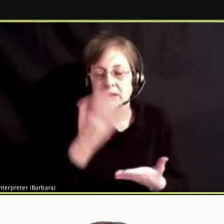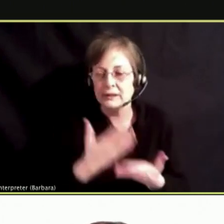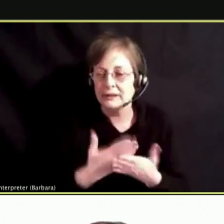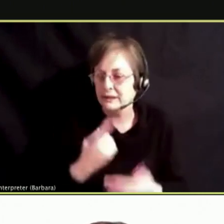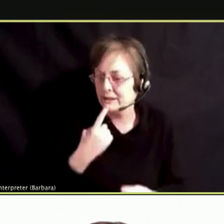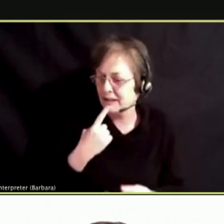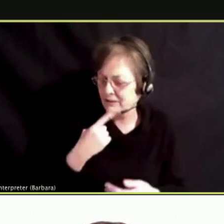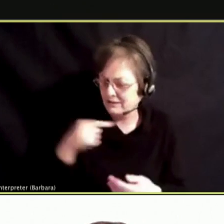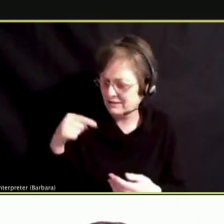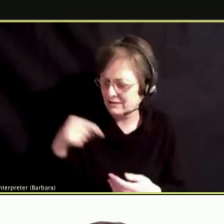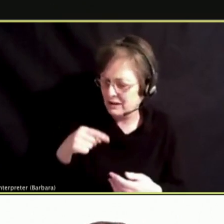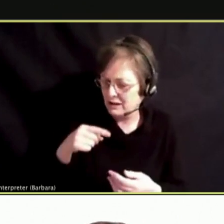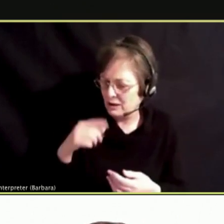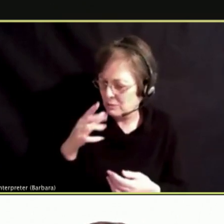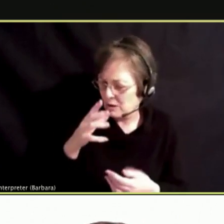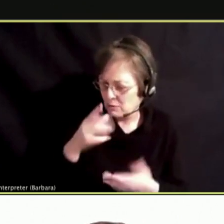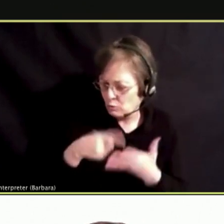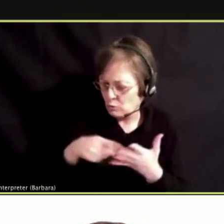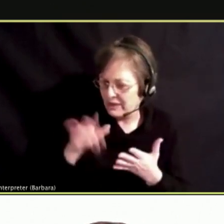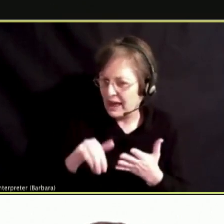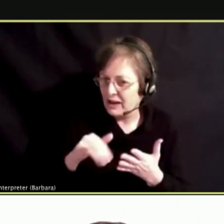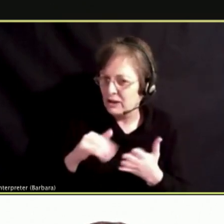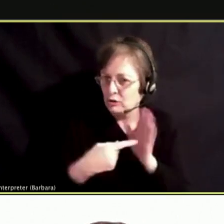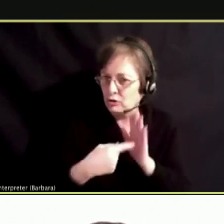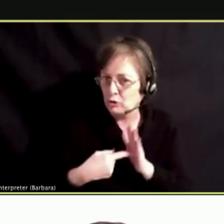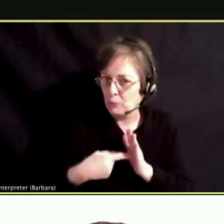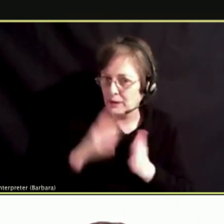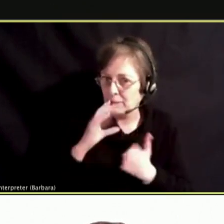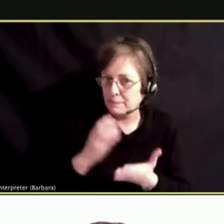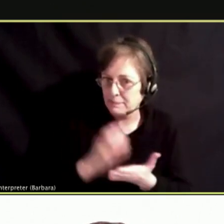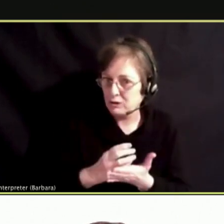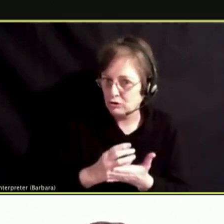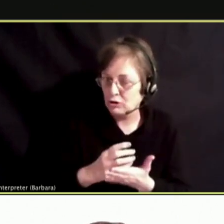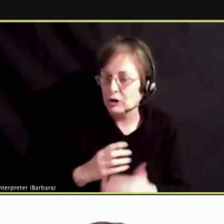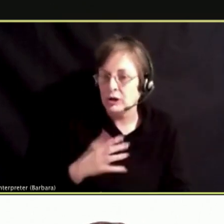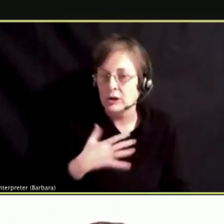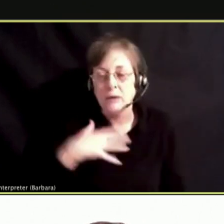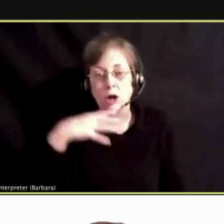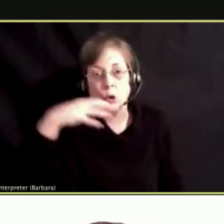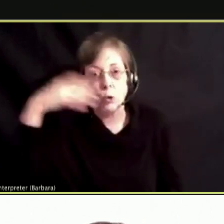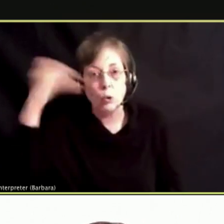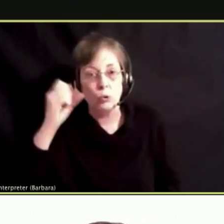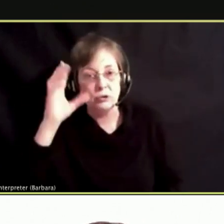AND TOOK A PICTURE. MY OLDEST SON HAD THAT IN HIS ROOM.